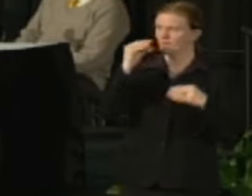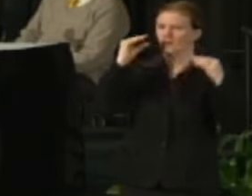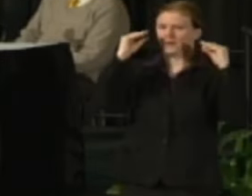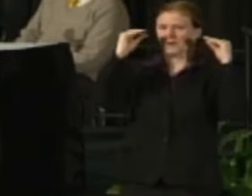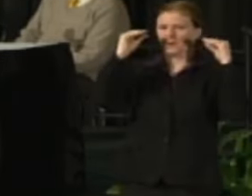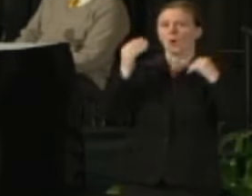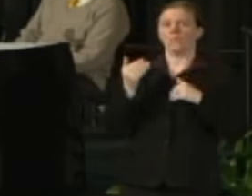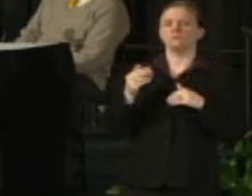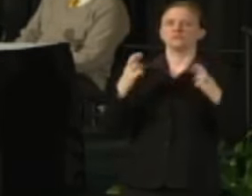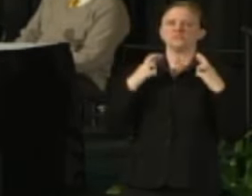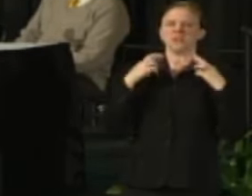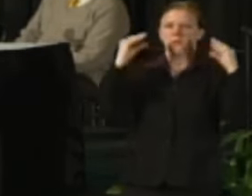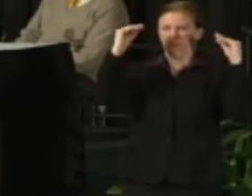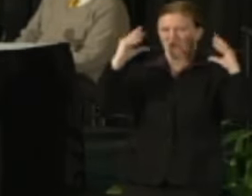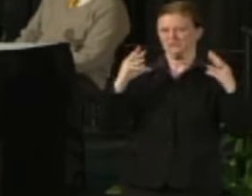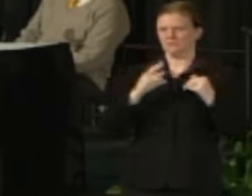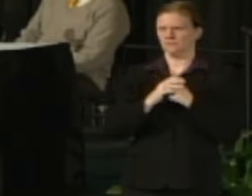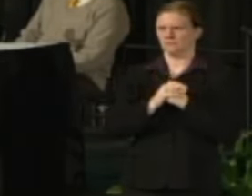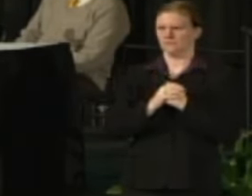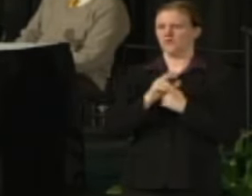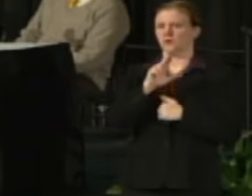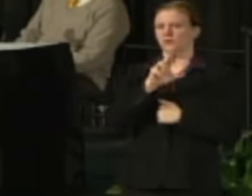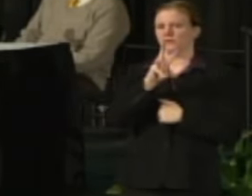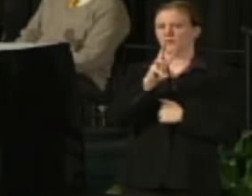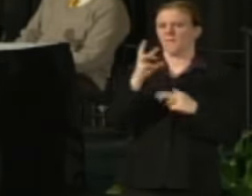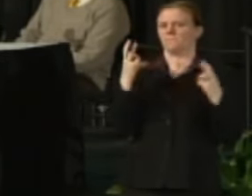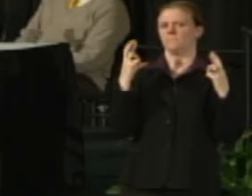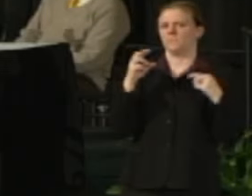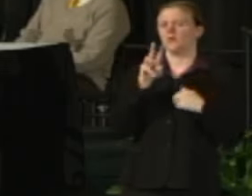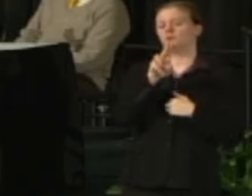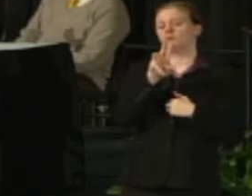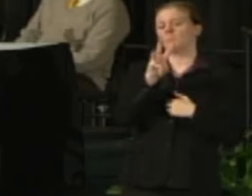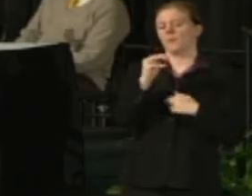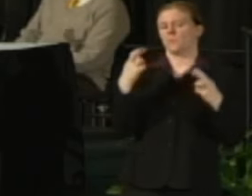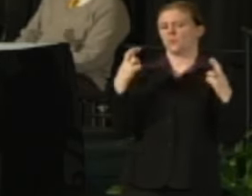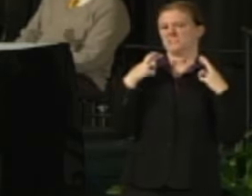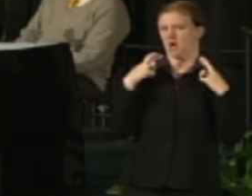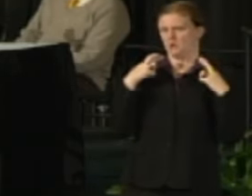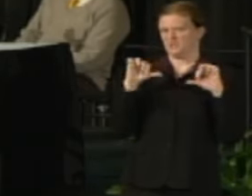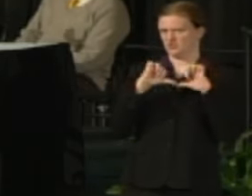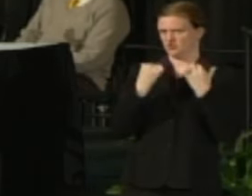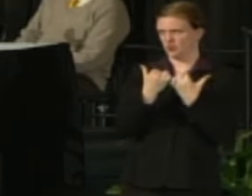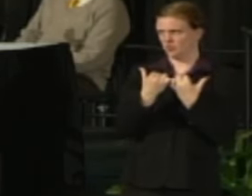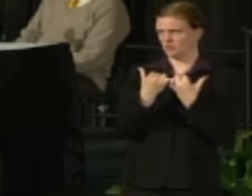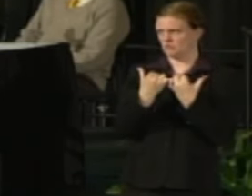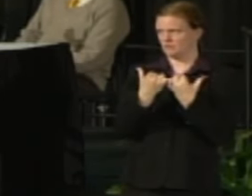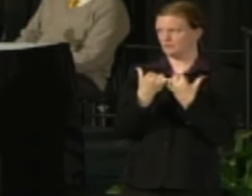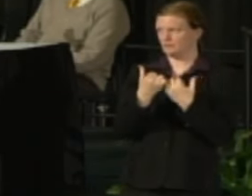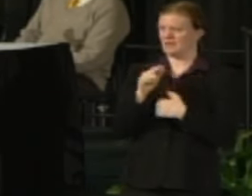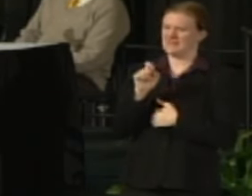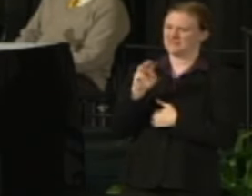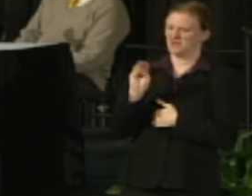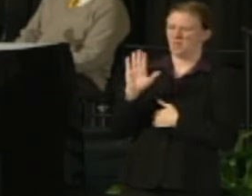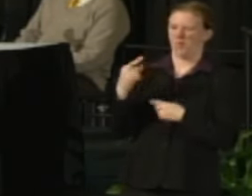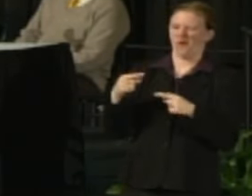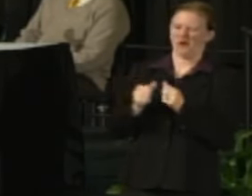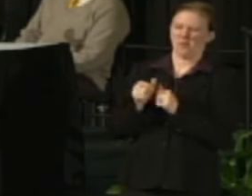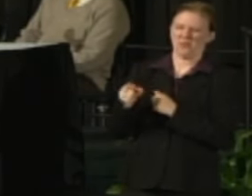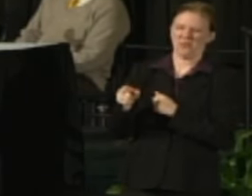I'm here actually representing the UWM Retirees Association and Tom we are working with you as well so I hope you add us to your list.